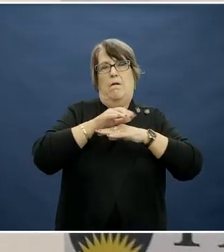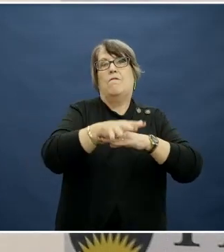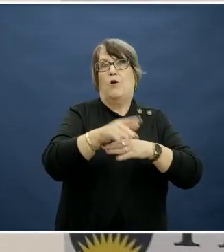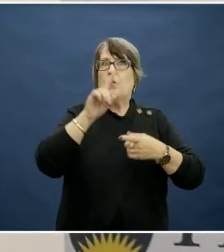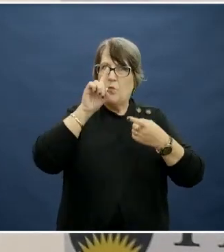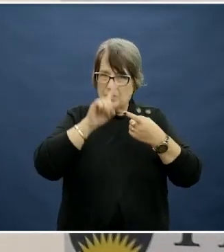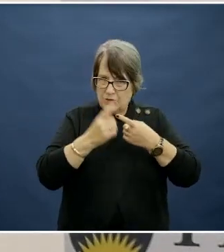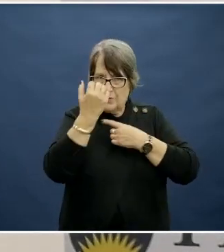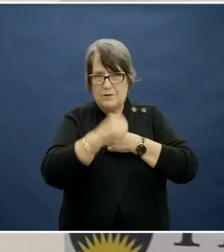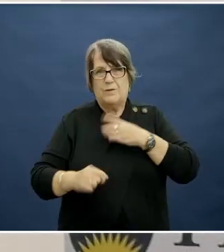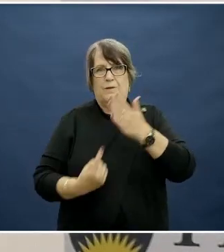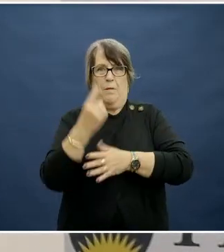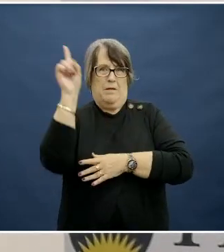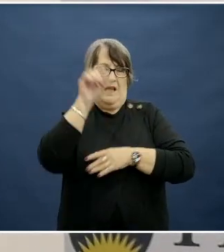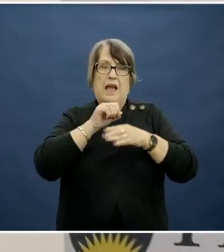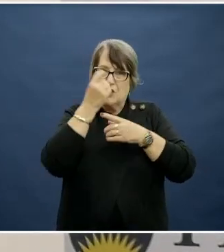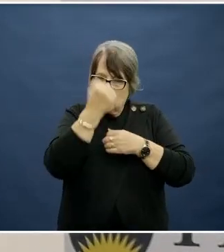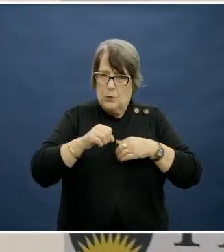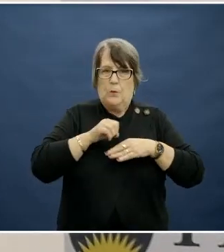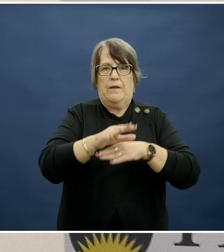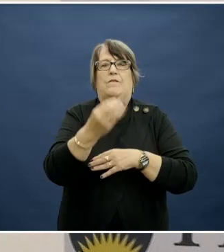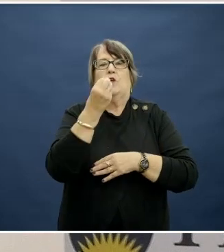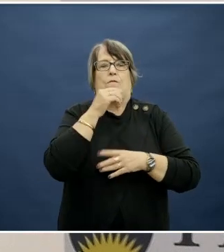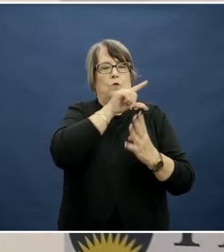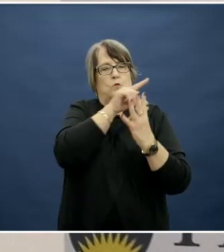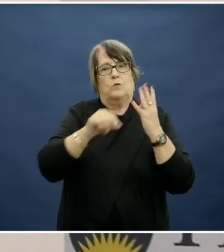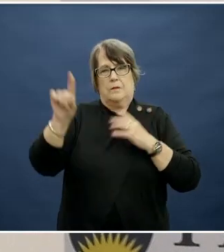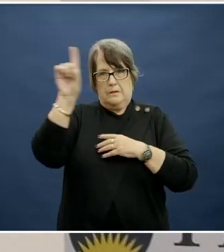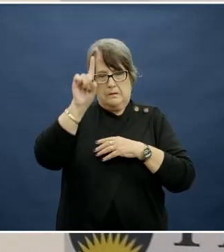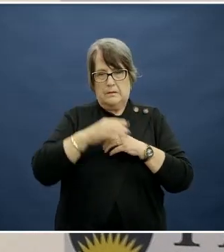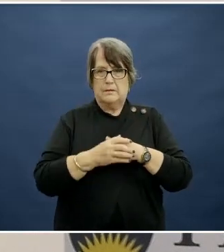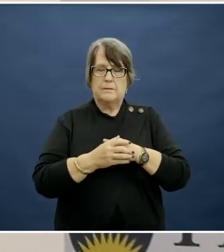resonate and are influencing our food choices today.